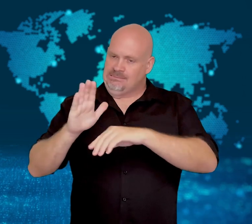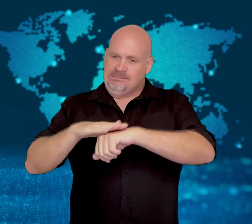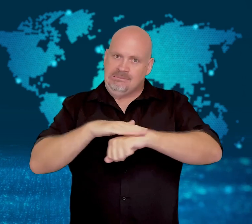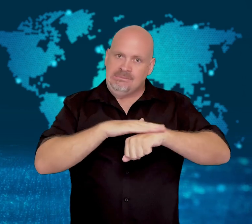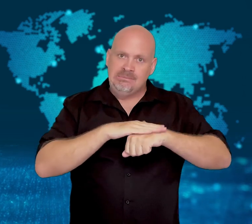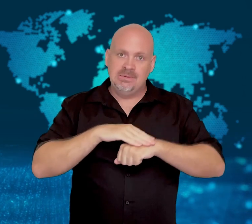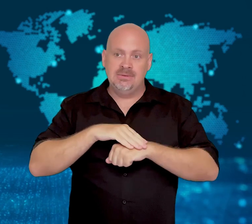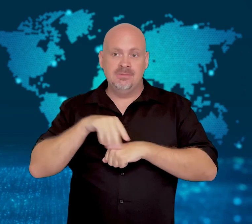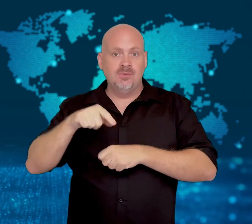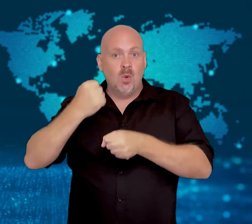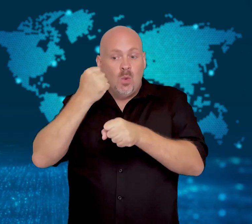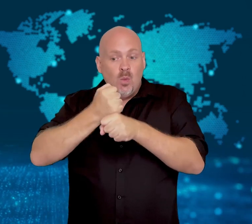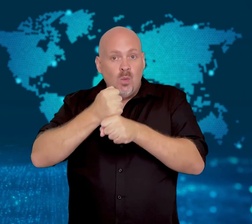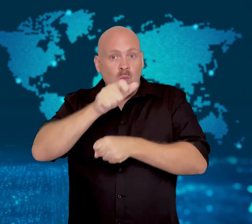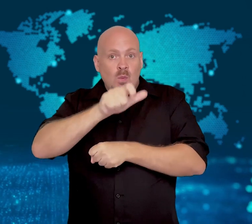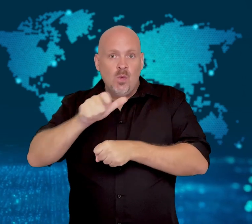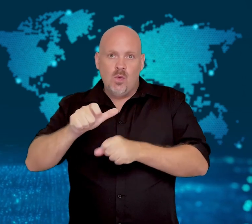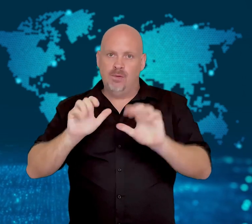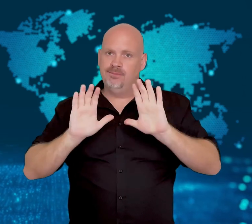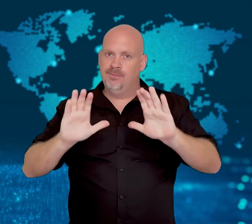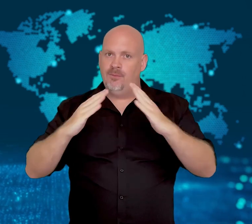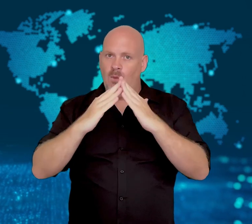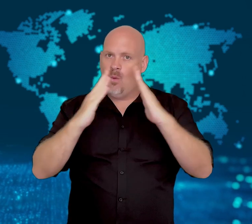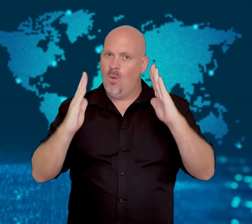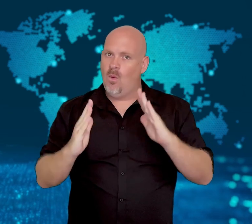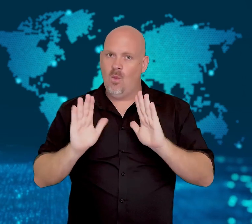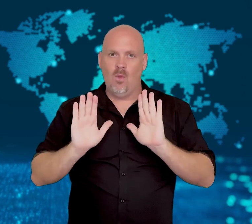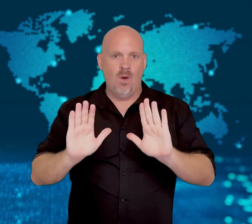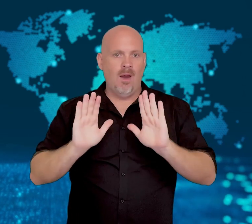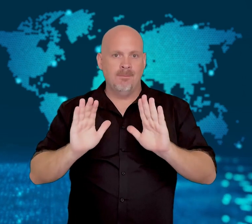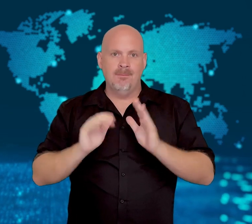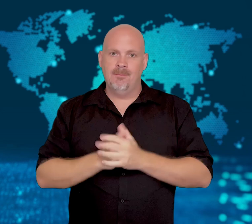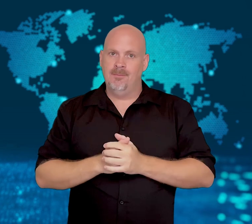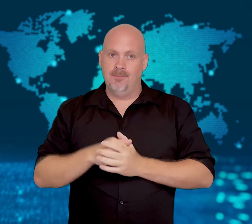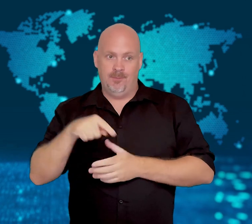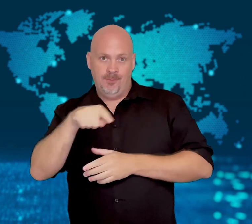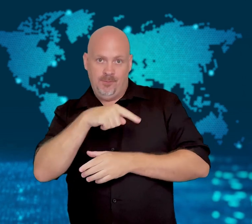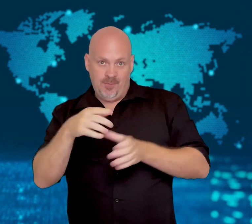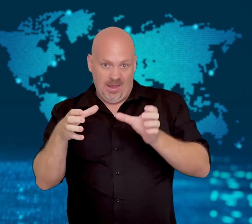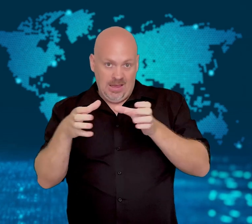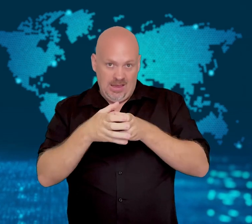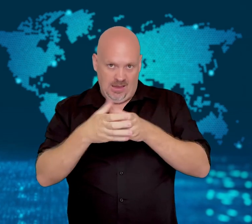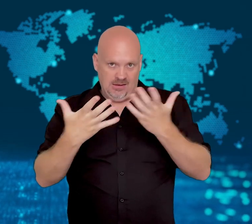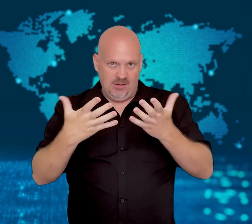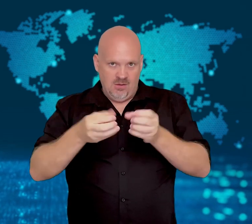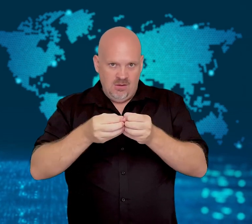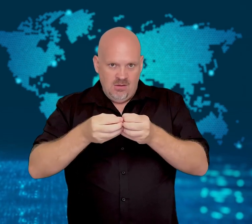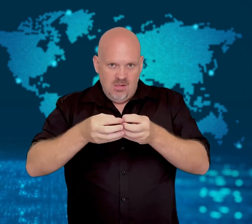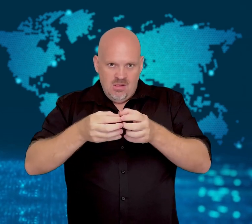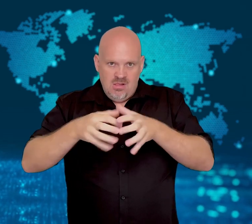Government agencies and ministries have now urged their employees to stay home